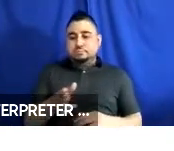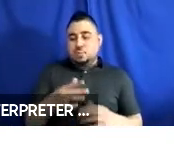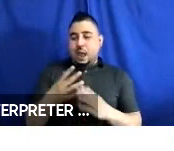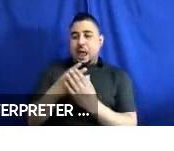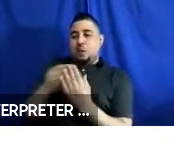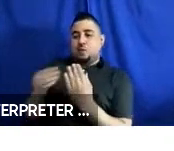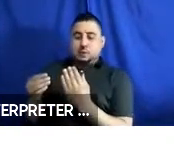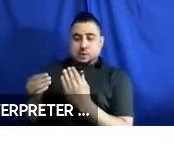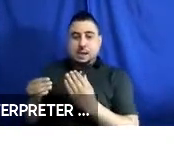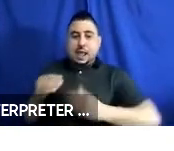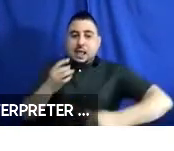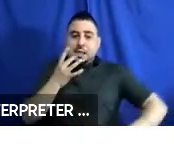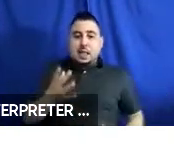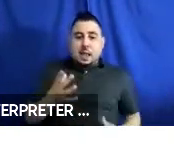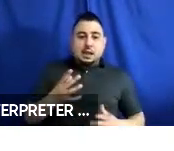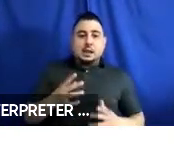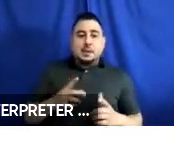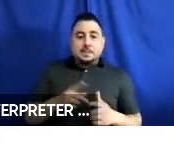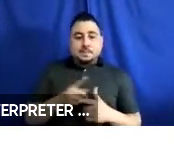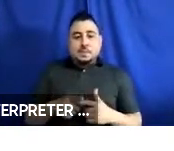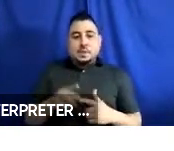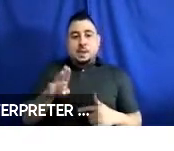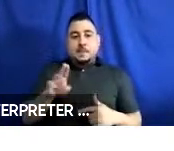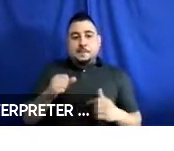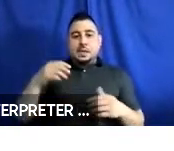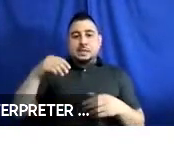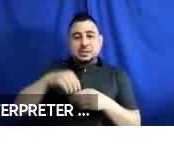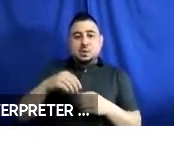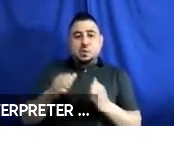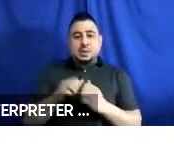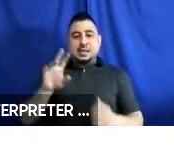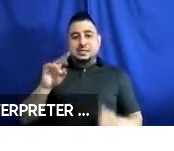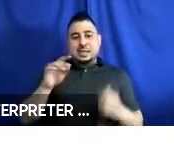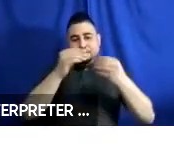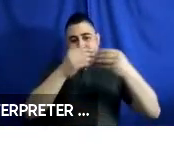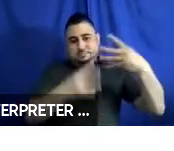on the screen shows a plan view of the bus interior with seven tasks numbered in order